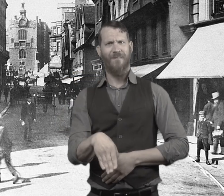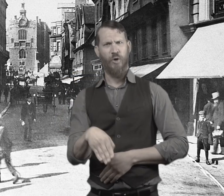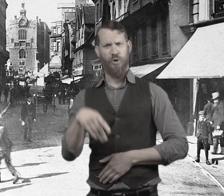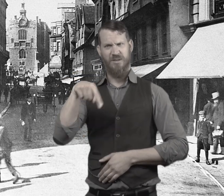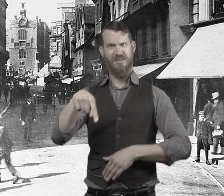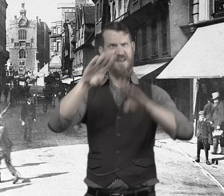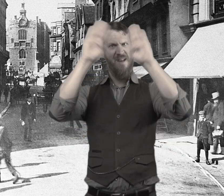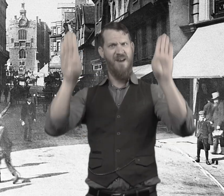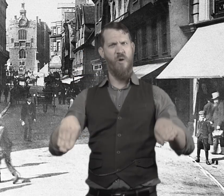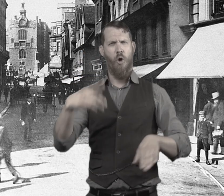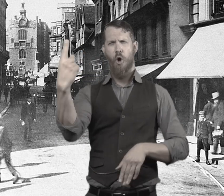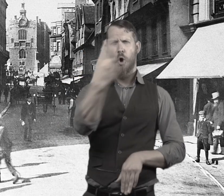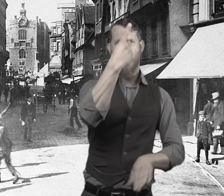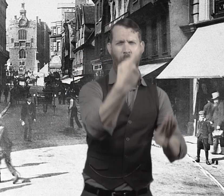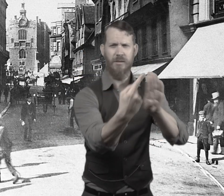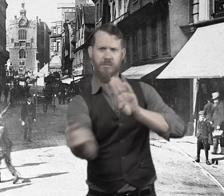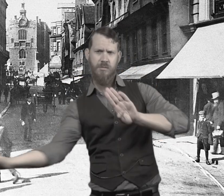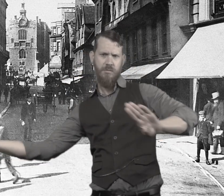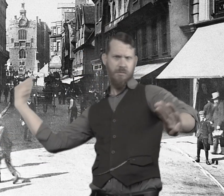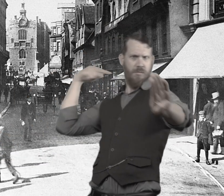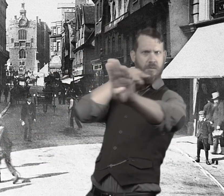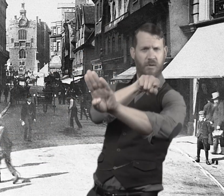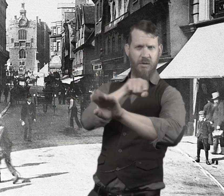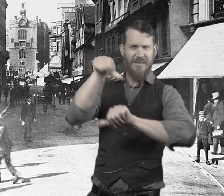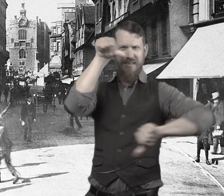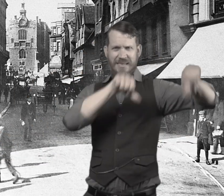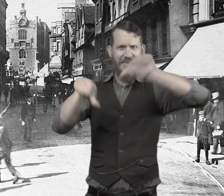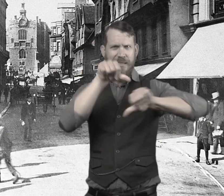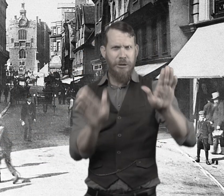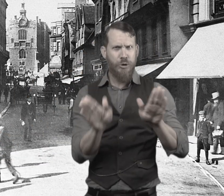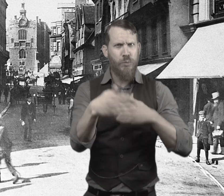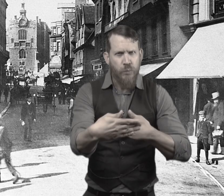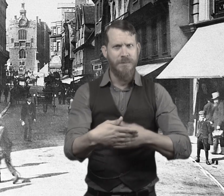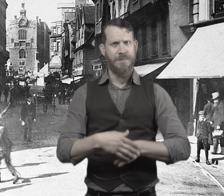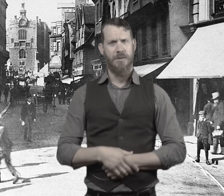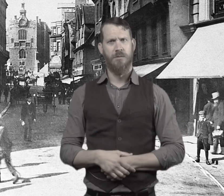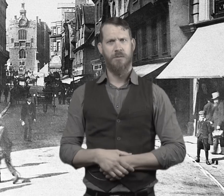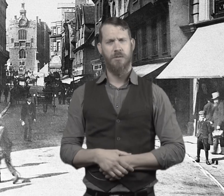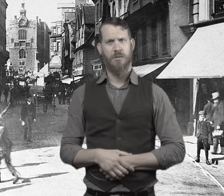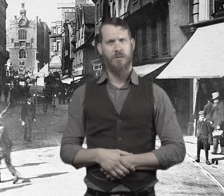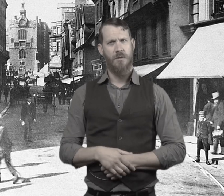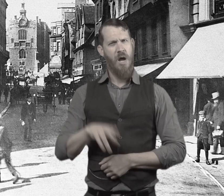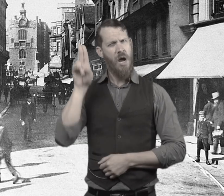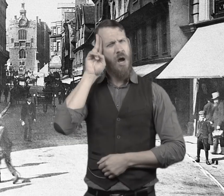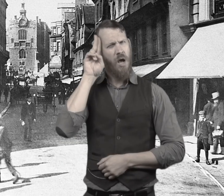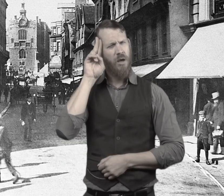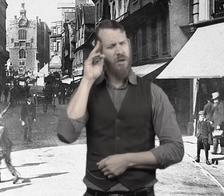Mr. Poole says he never comes in this area of the house. He always goes around the back side of the house where the laboratory is.